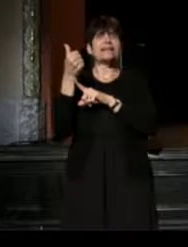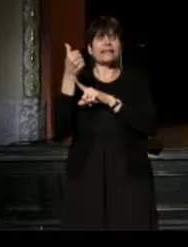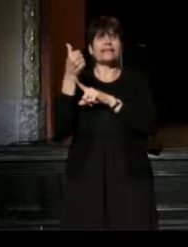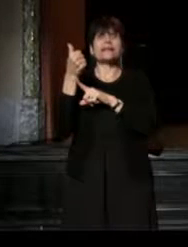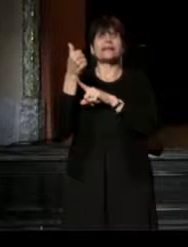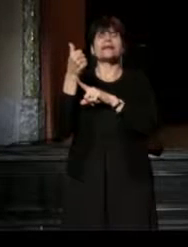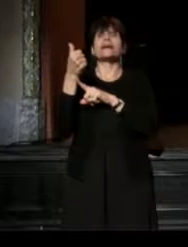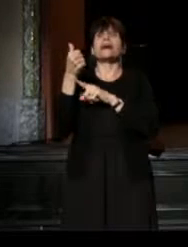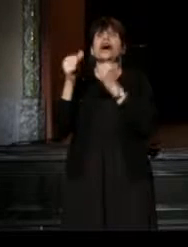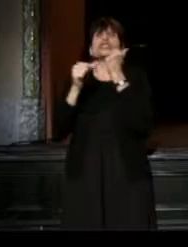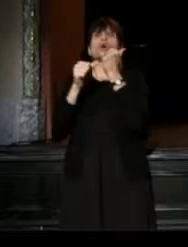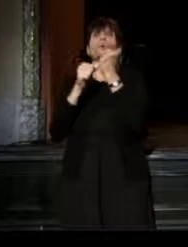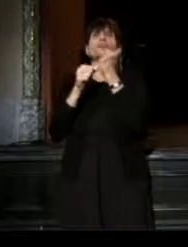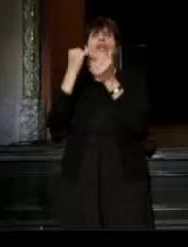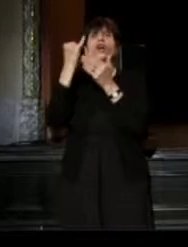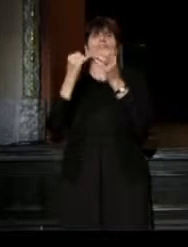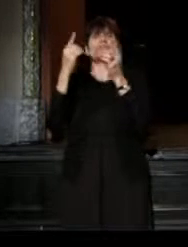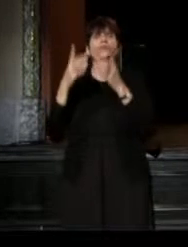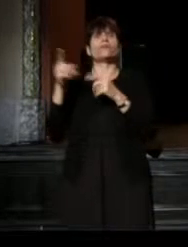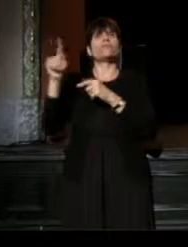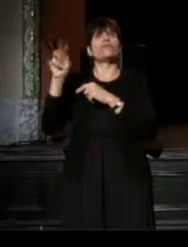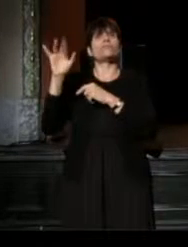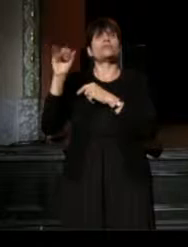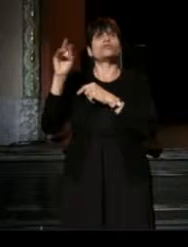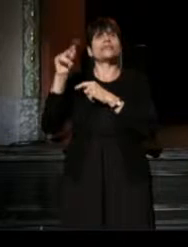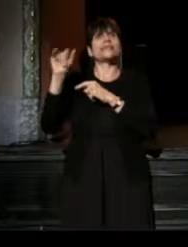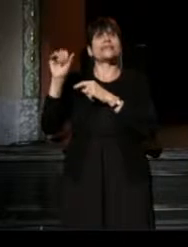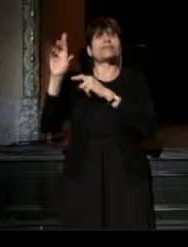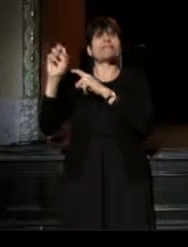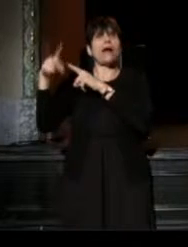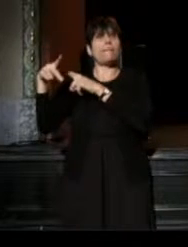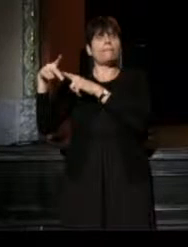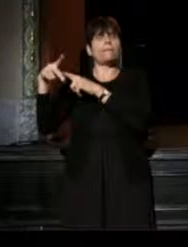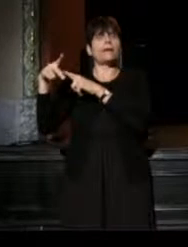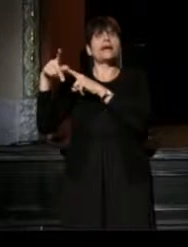as Associate Artistic Director coming from Trinity Rep in Providence.